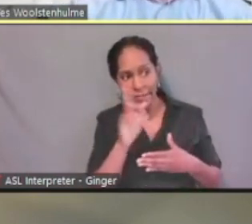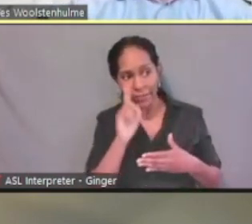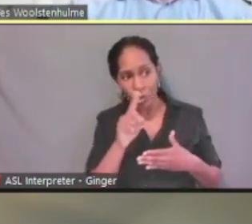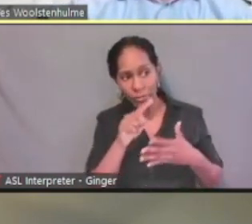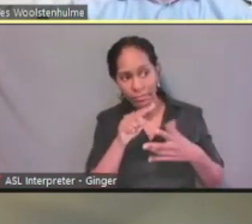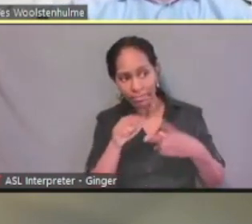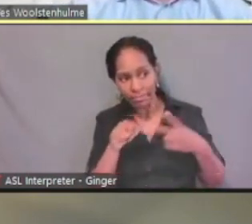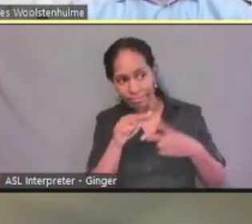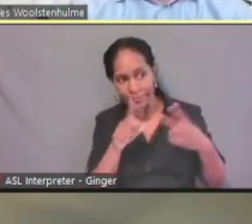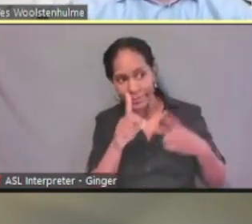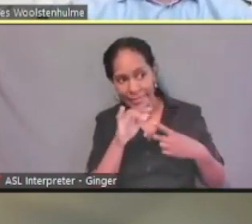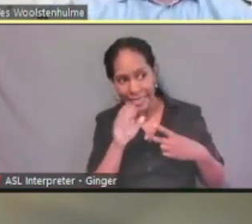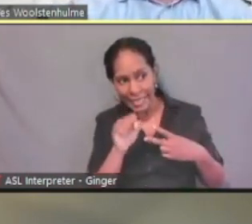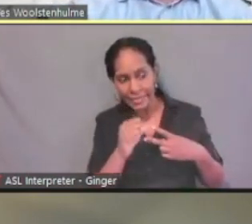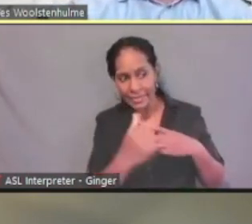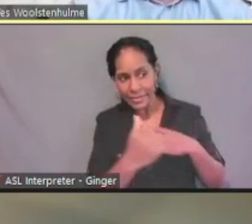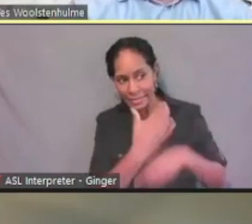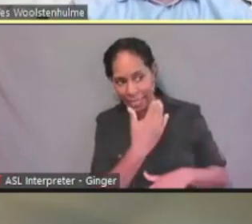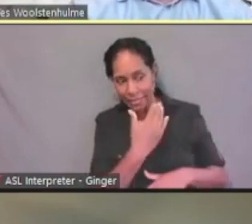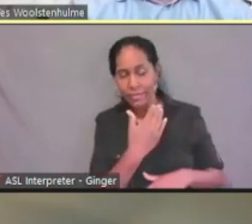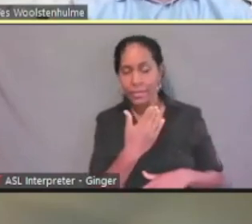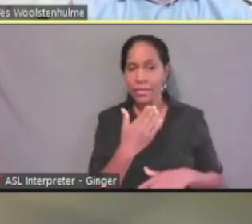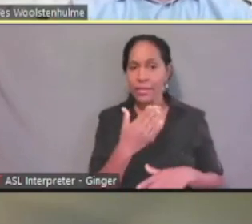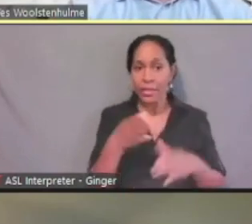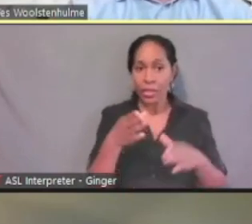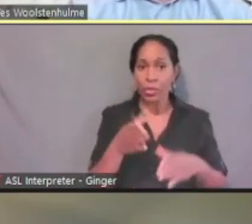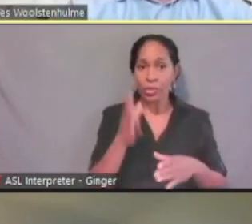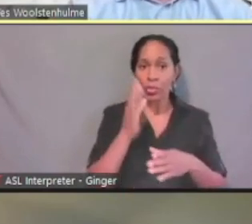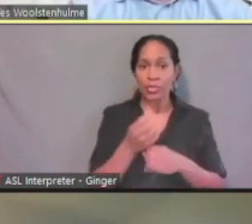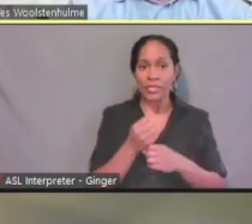And the person would get a text message that says,